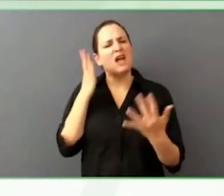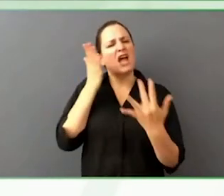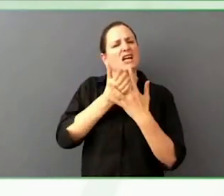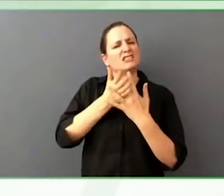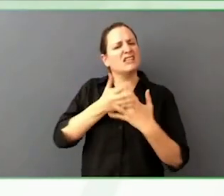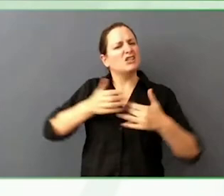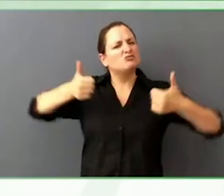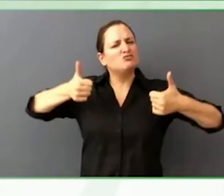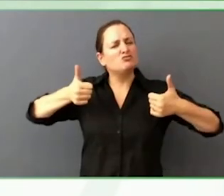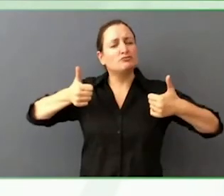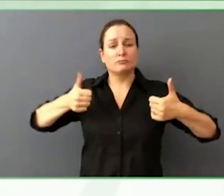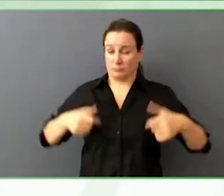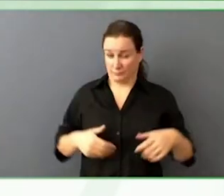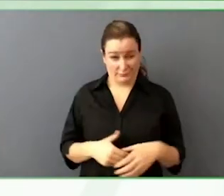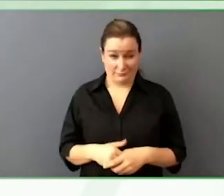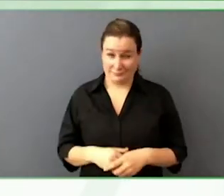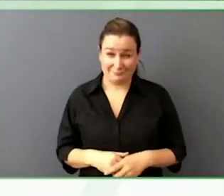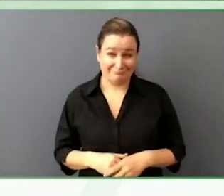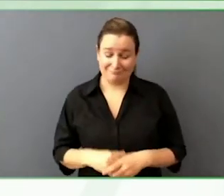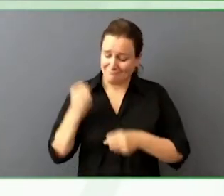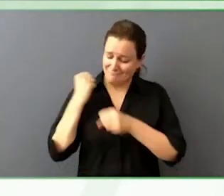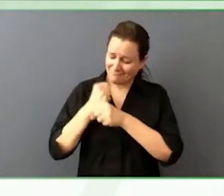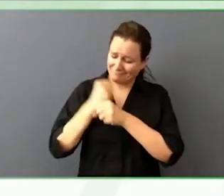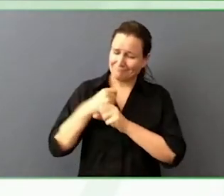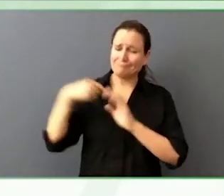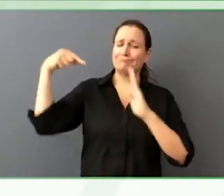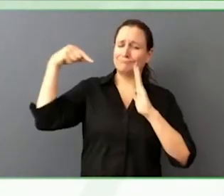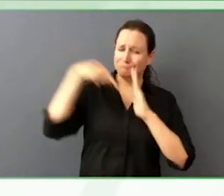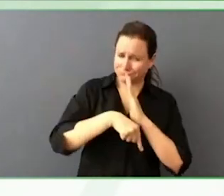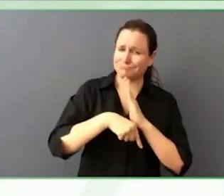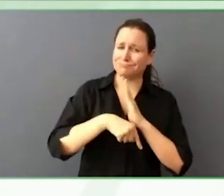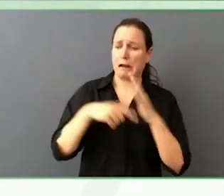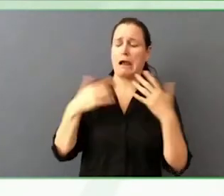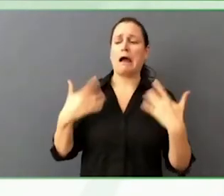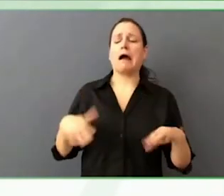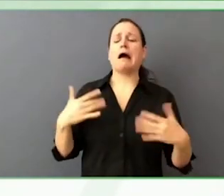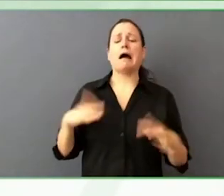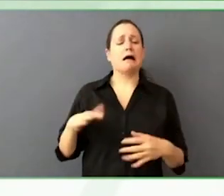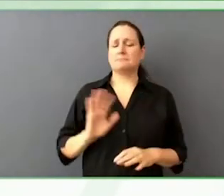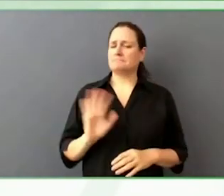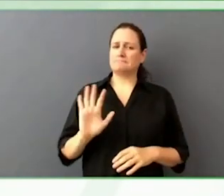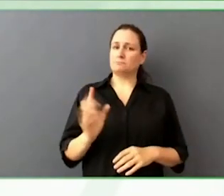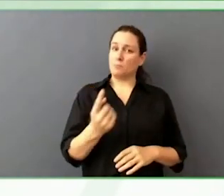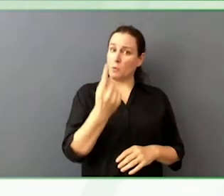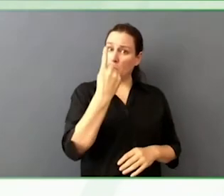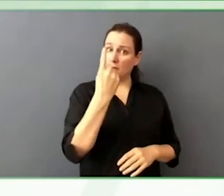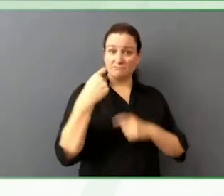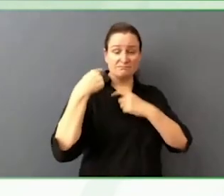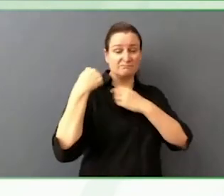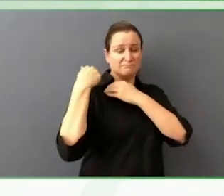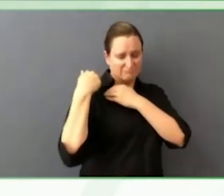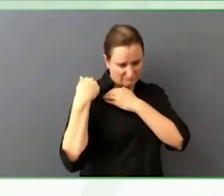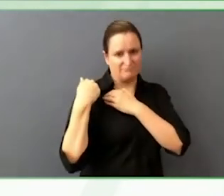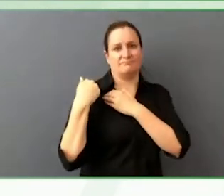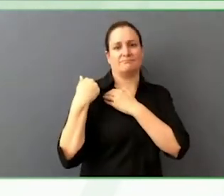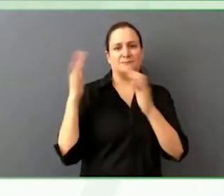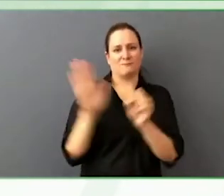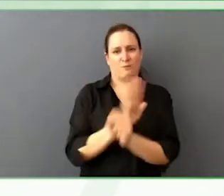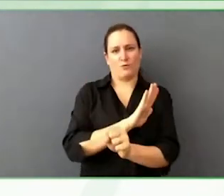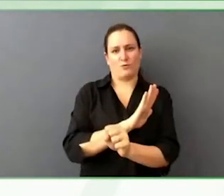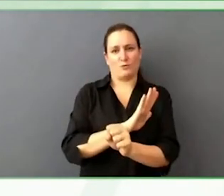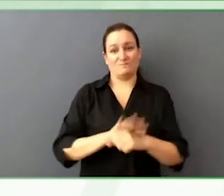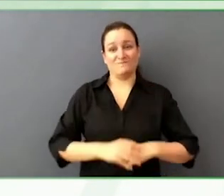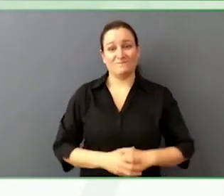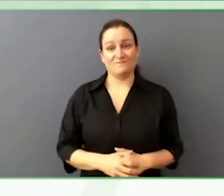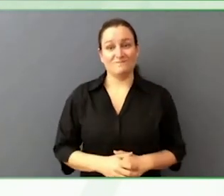I think the first thing I will say is, we see more awareness for